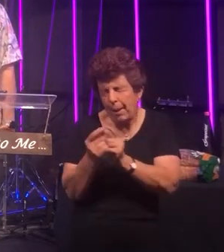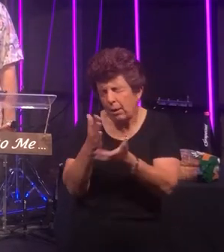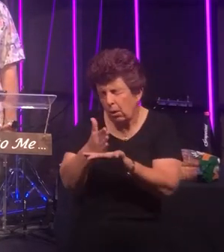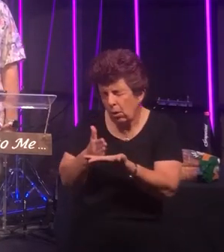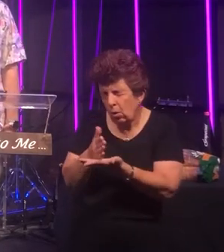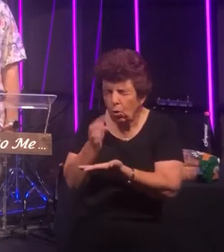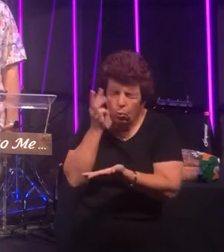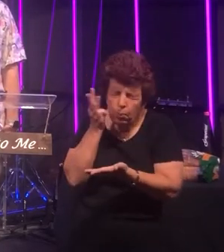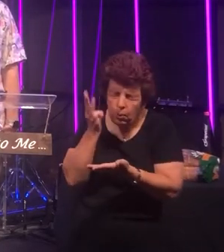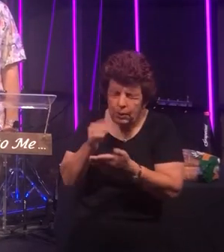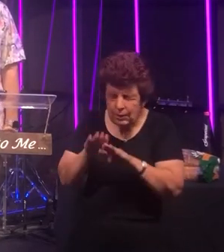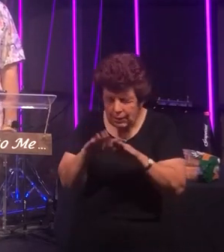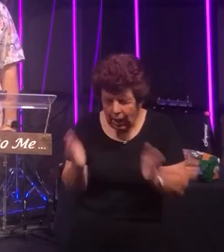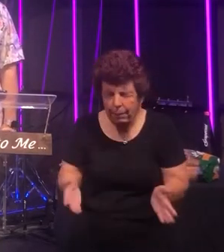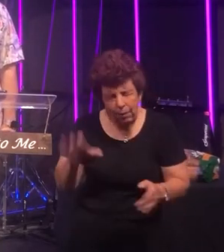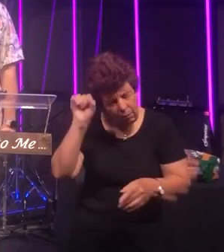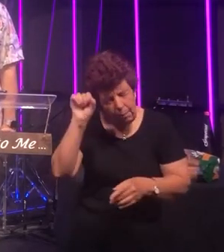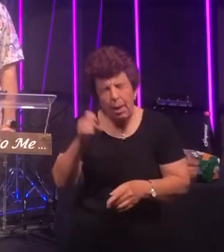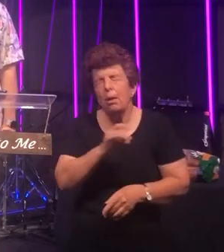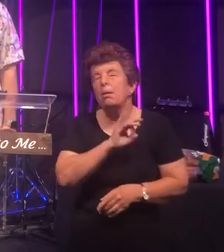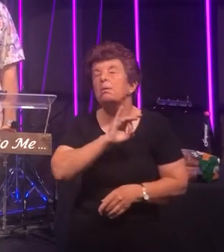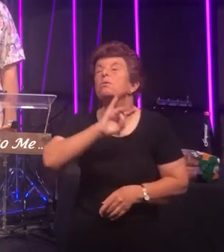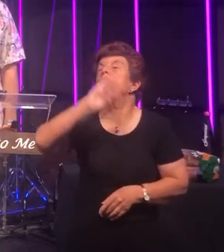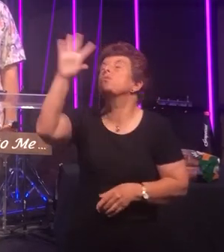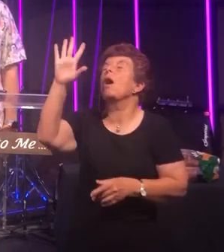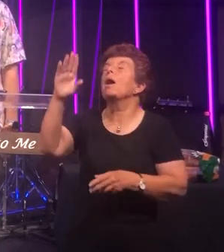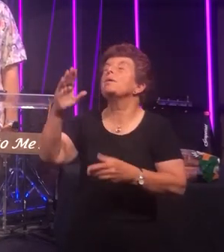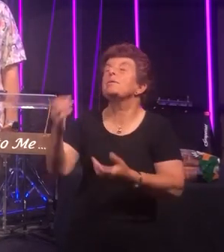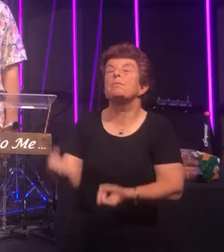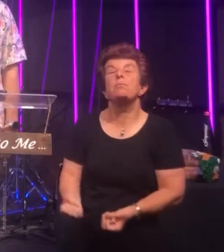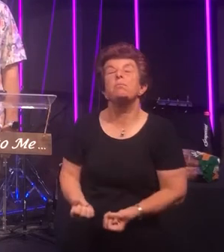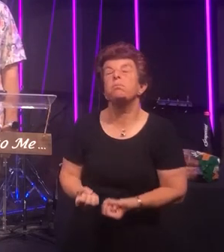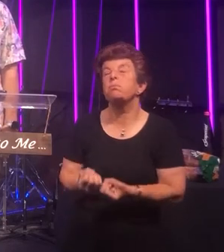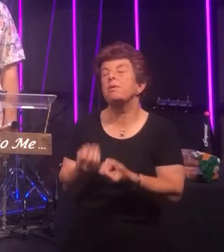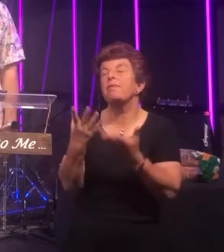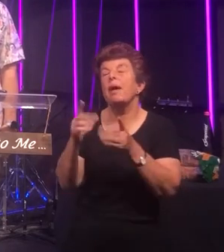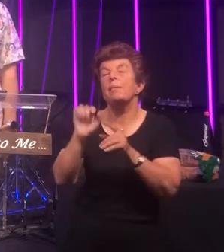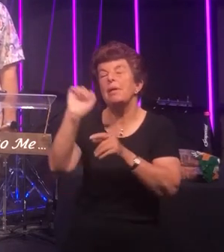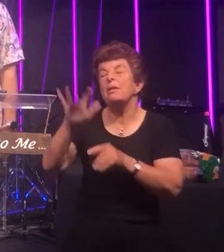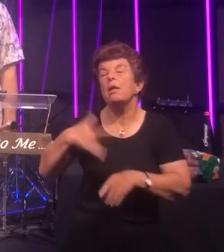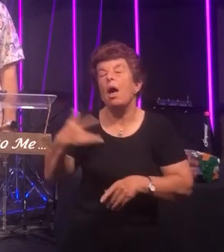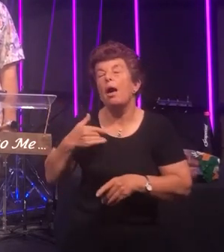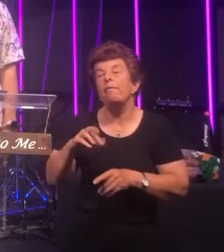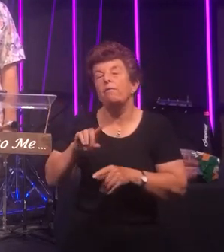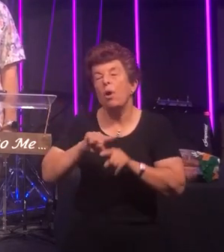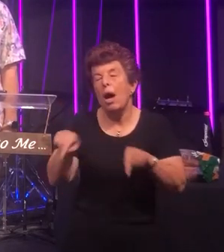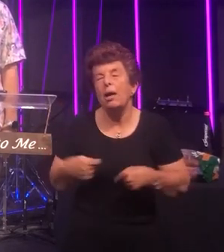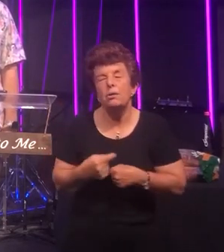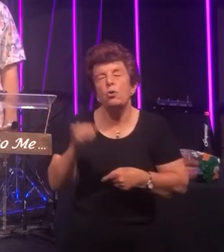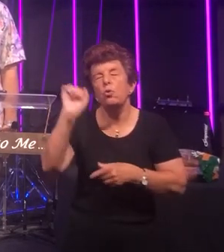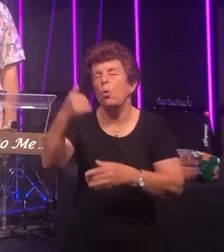remember again Christ's sacrifice for us; your great love and grace; your mercy to